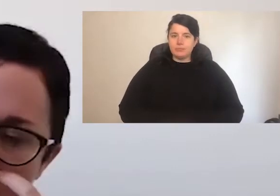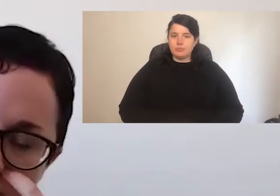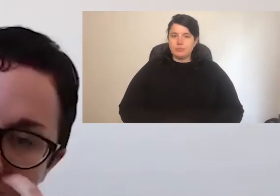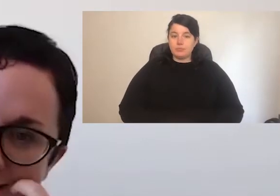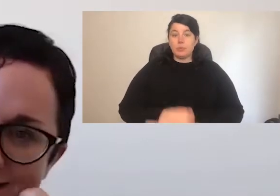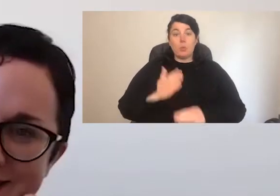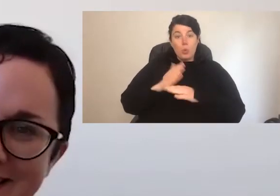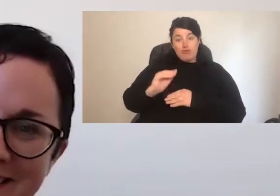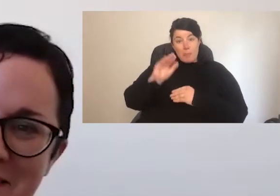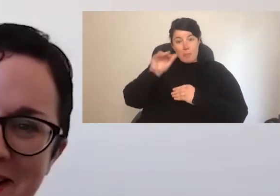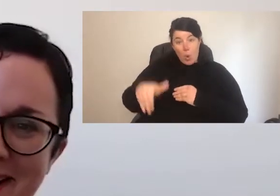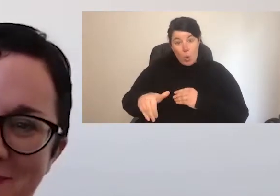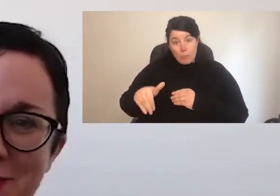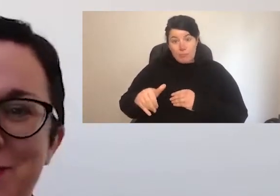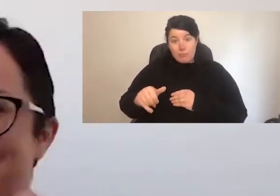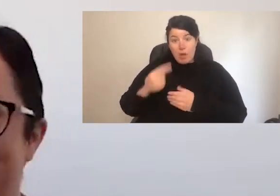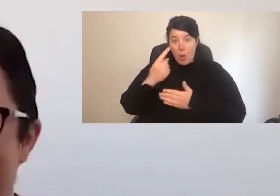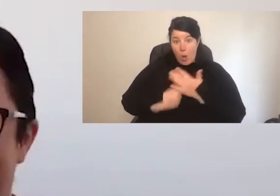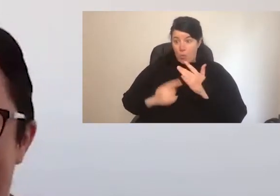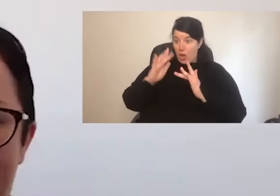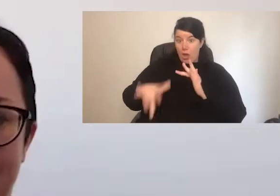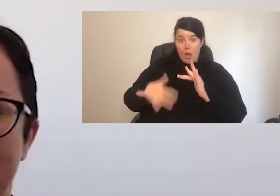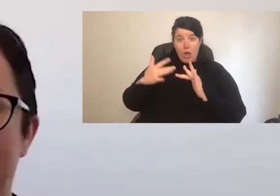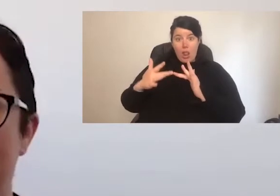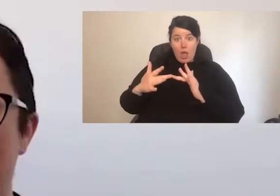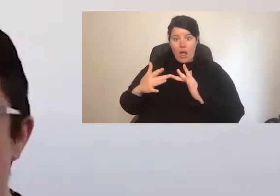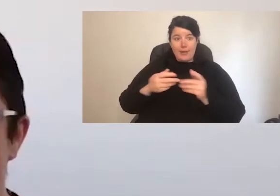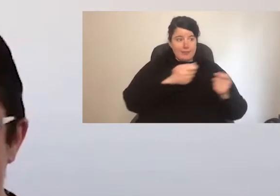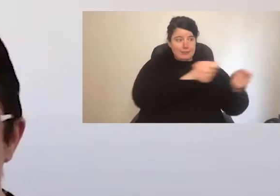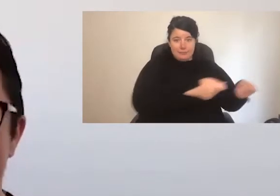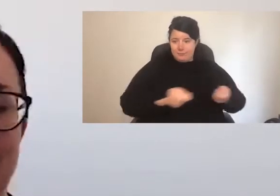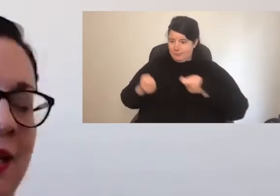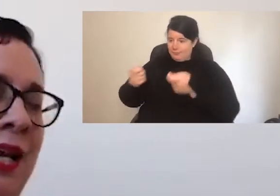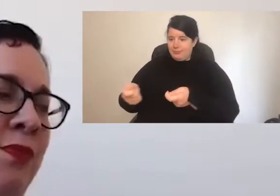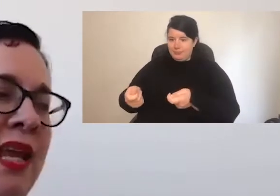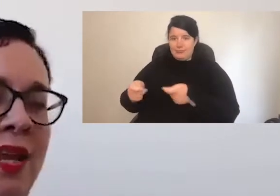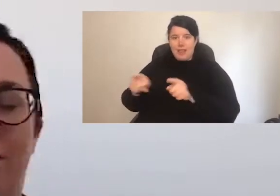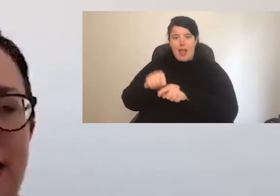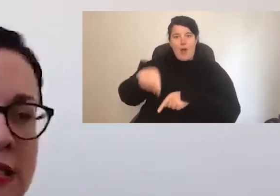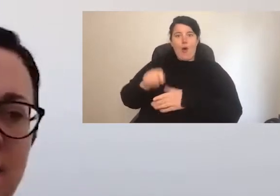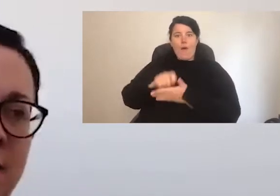isn't just an online version of our offline workplaces. Getting it right